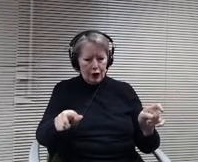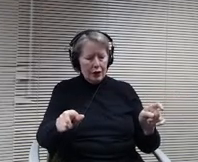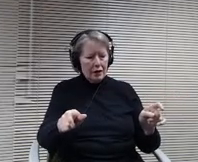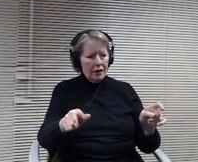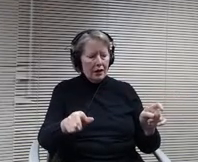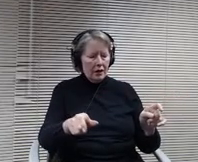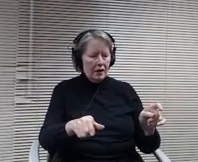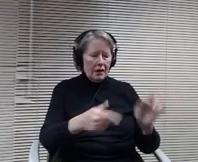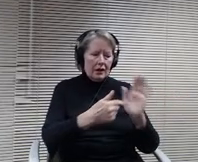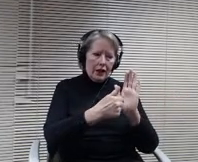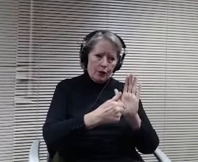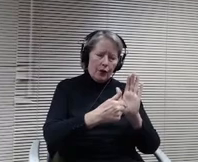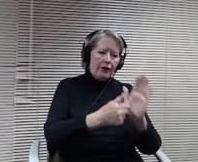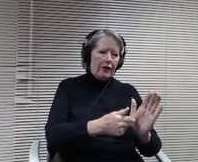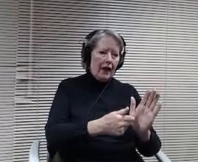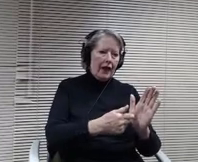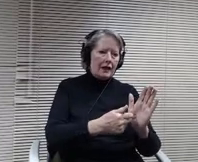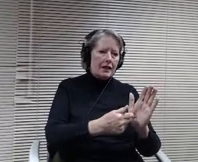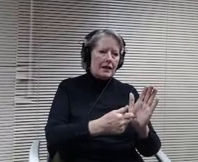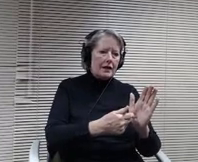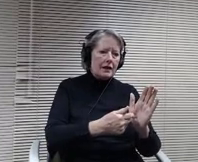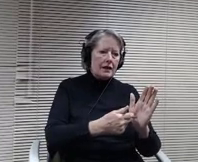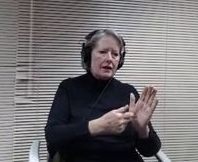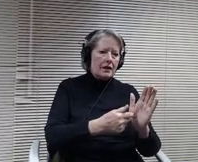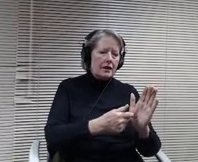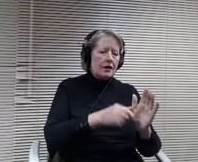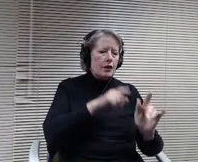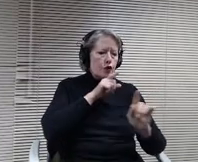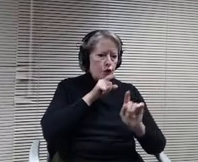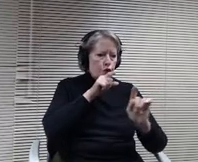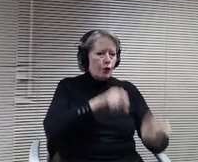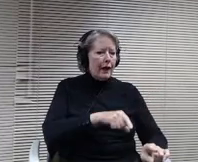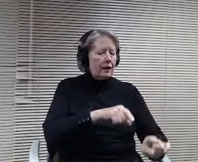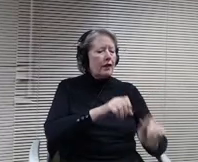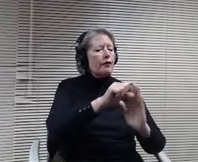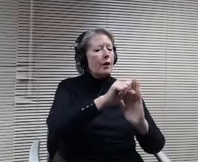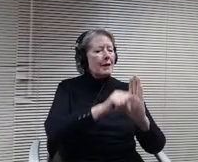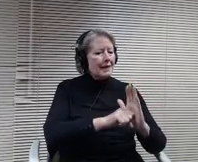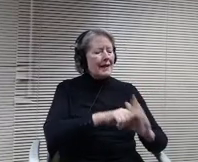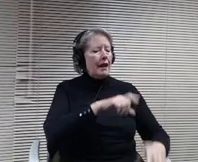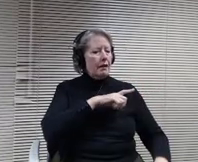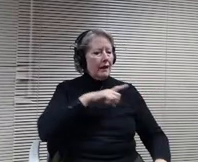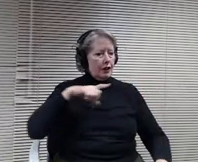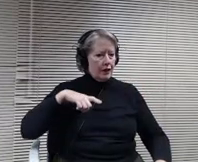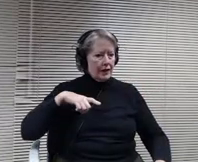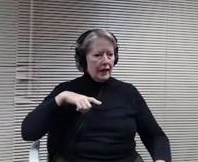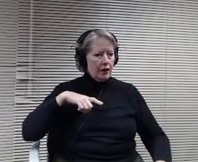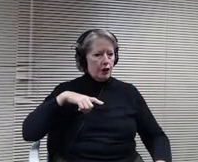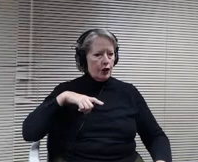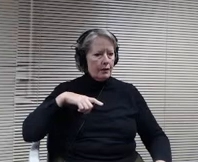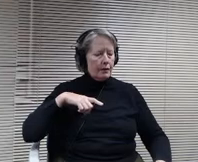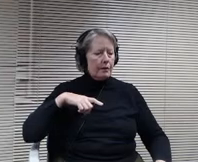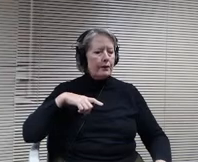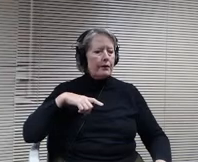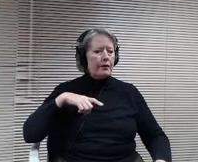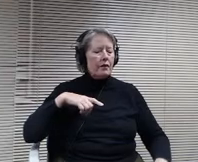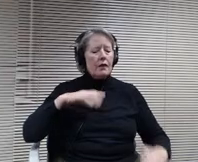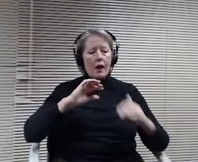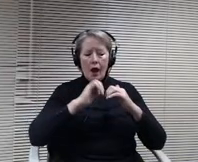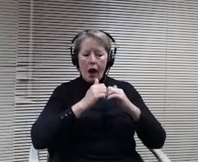from the state legislature as to how bullying prevention is to be handled in Minnesota schools,